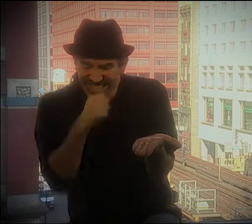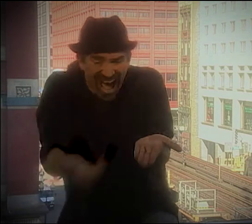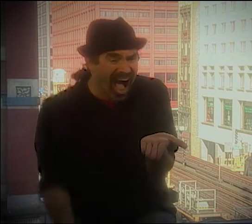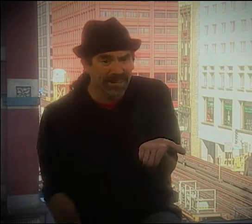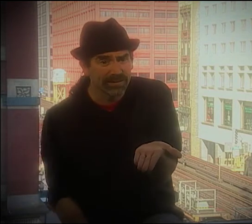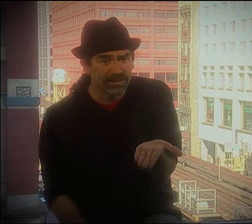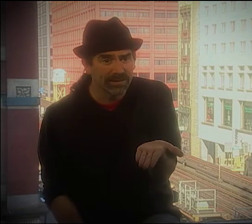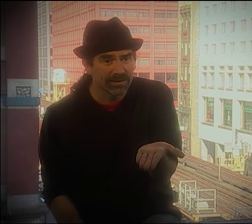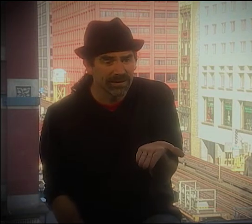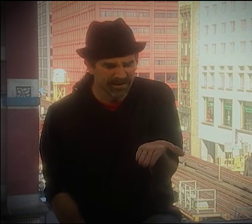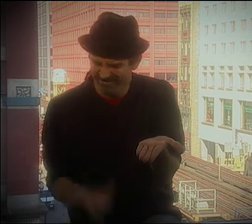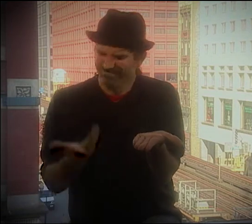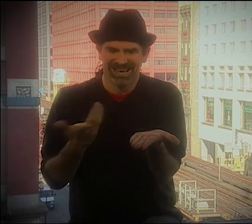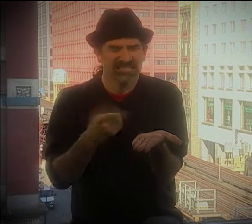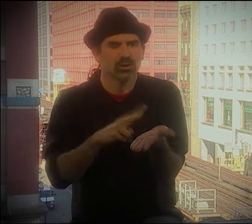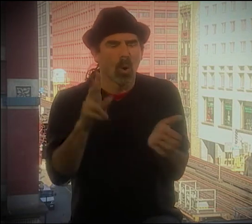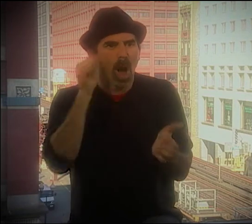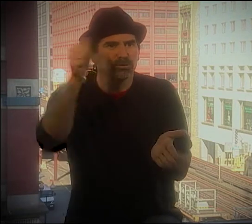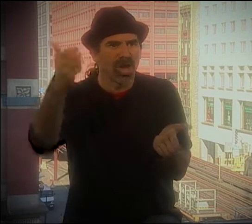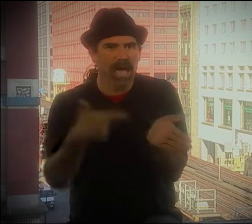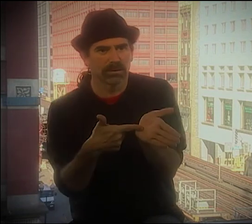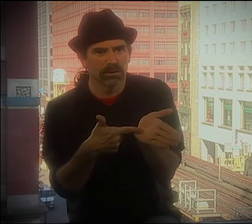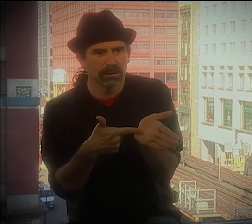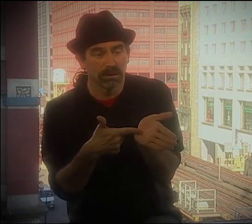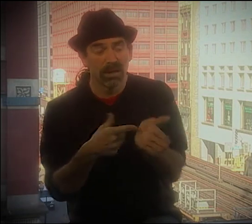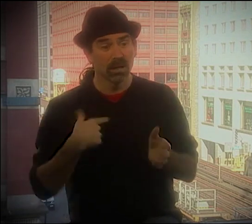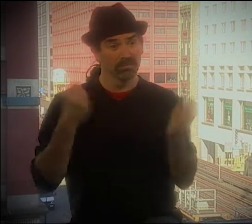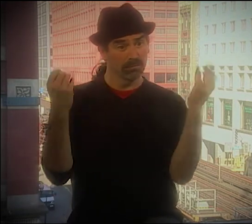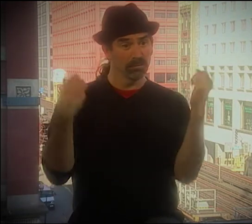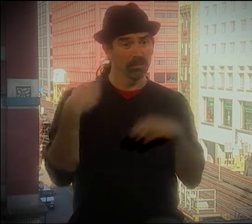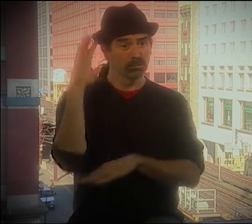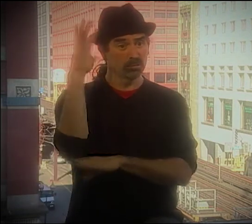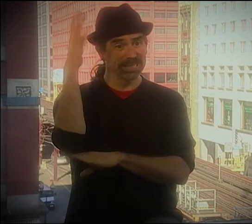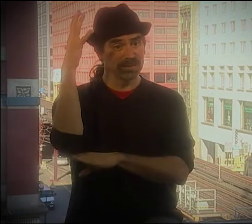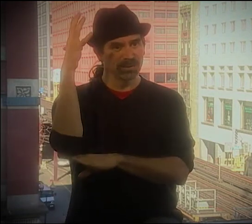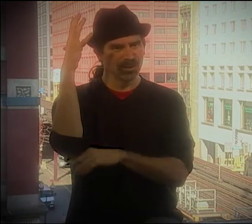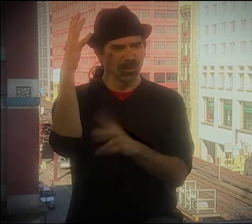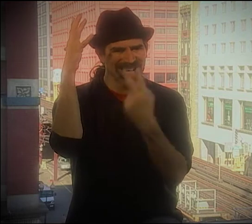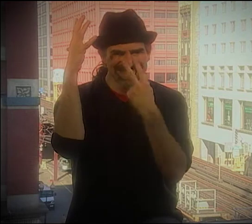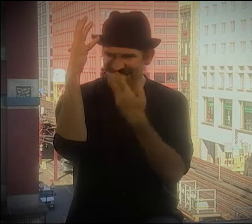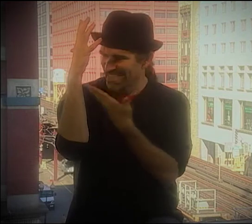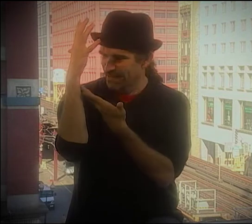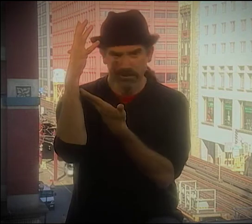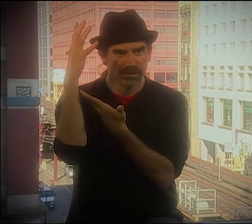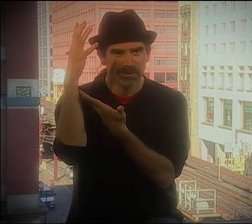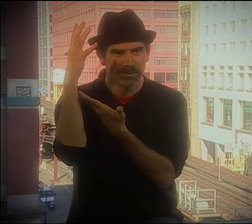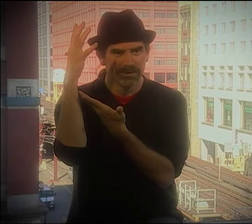I WRITE DOWN THE WORD "TREE," IT DOESN'T MEAN ANYTHING TO ME. THERE'S NOTHING THERE. T-R-E-E.